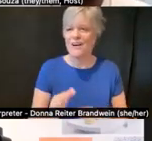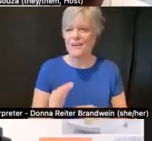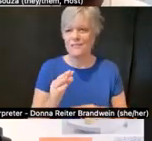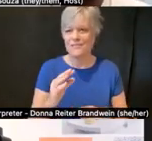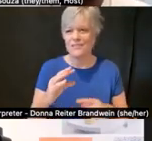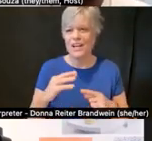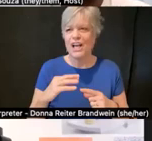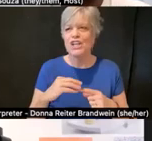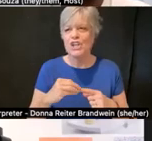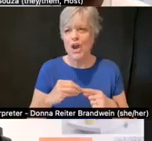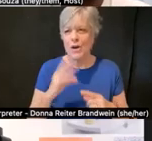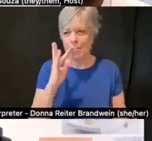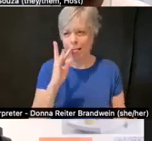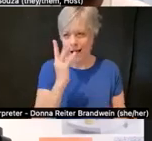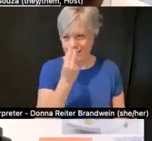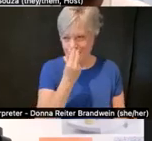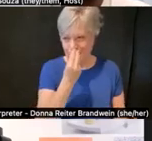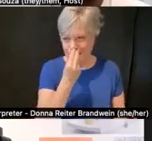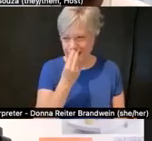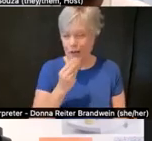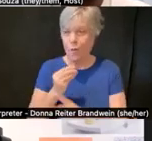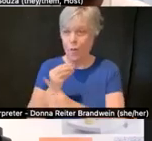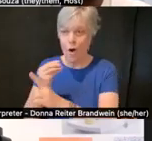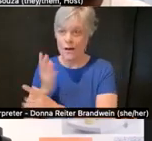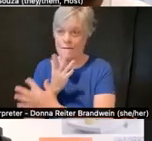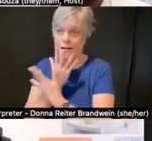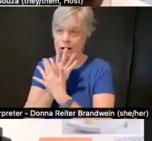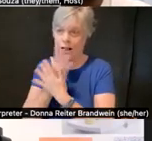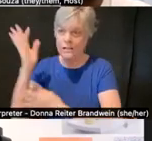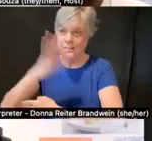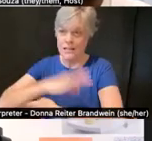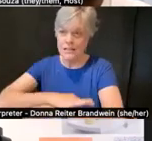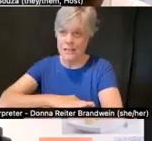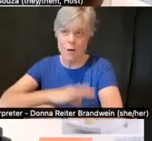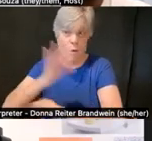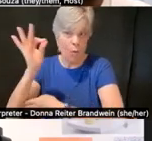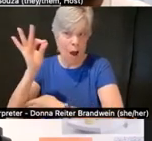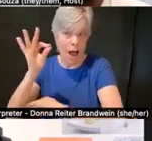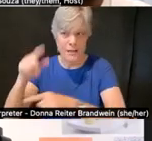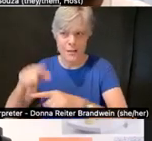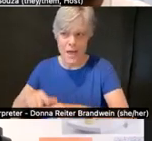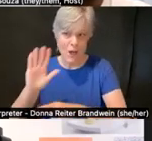One of a colorful sunset or rise, depending on your interpretation,